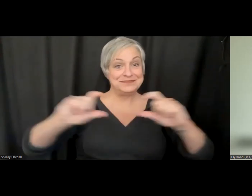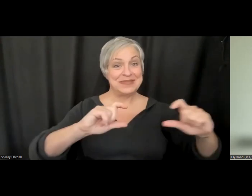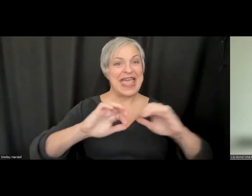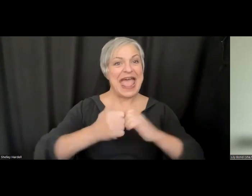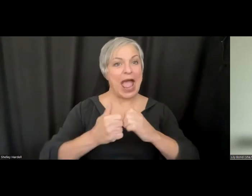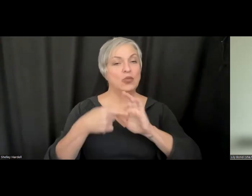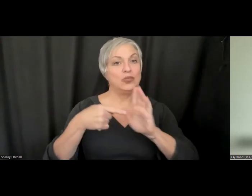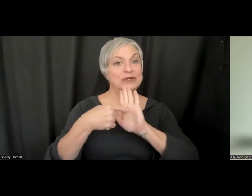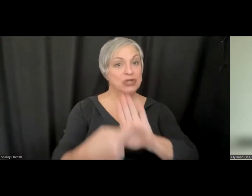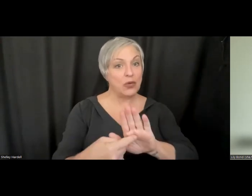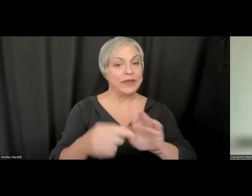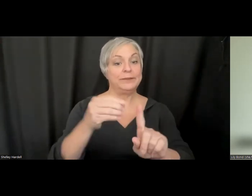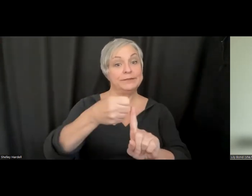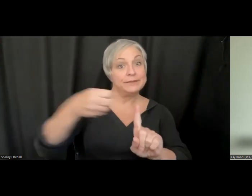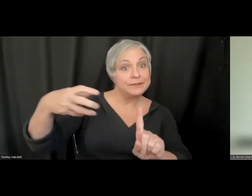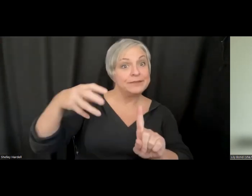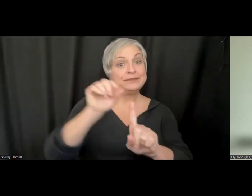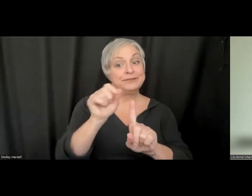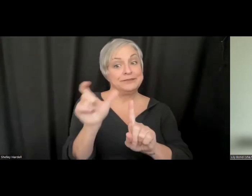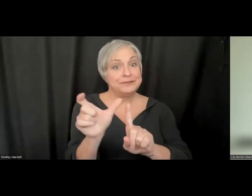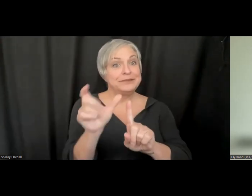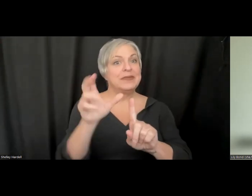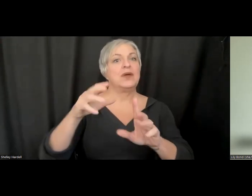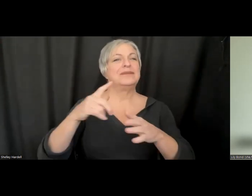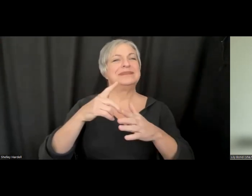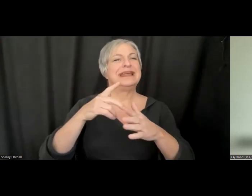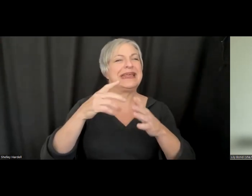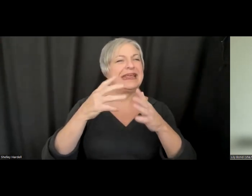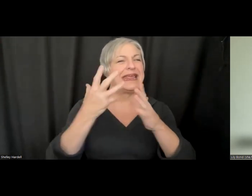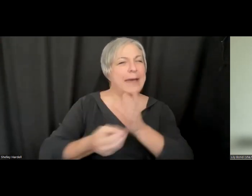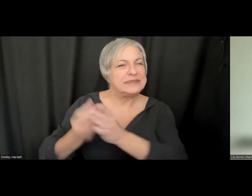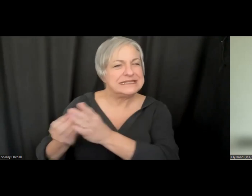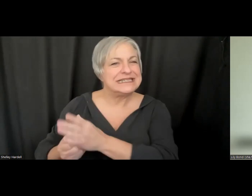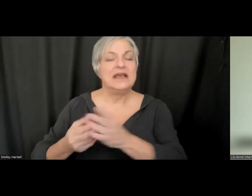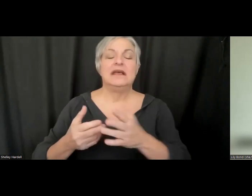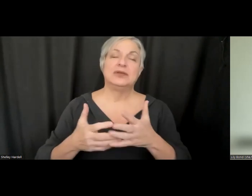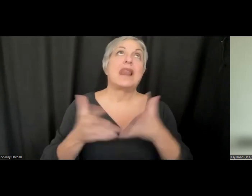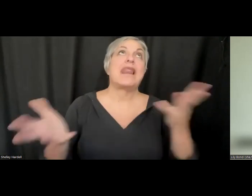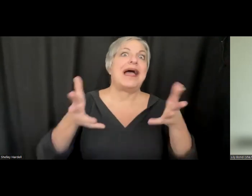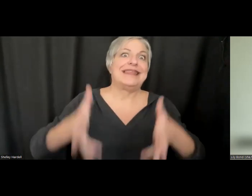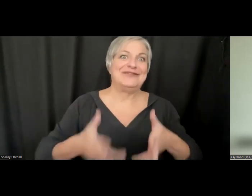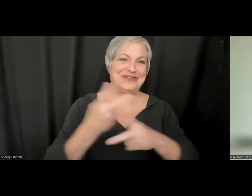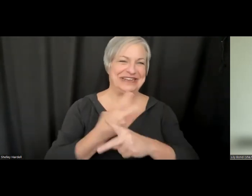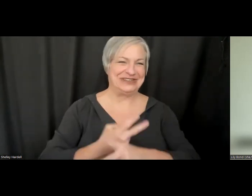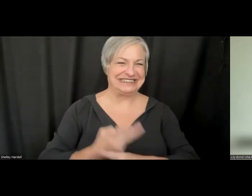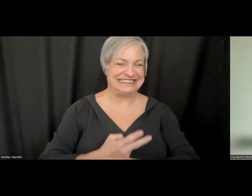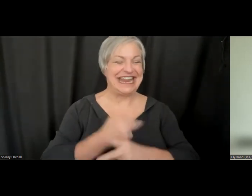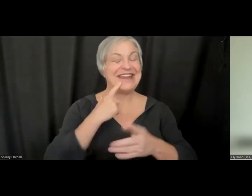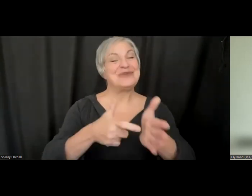what those gaps are. So I think there is still a lot of work to do here, and I think it really requires this collaboration